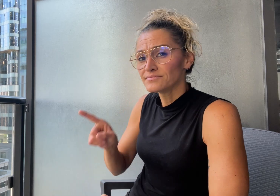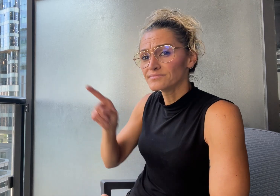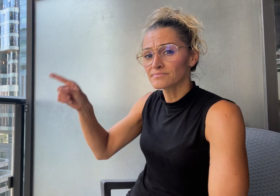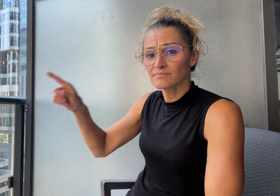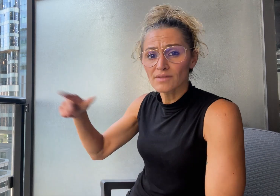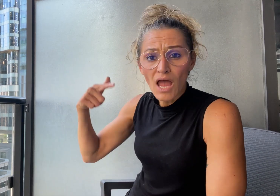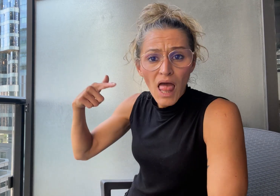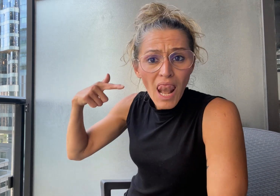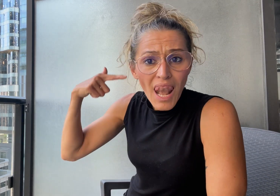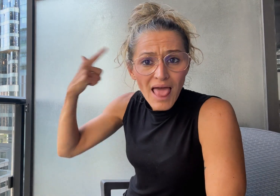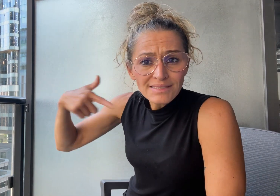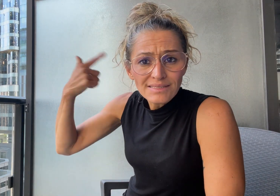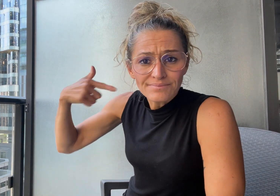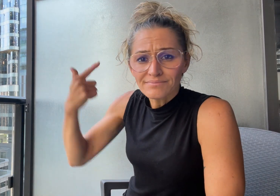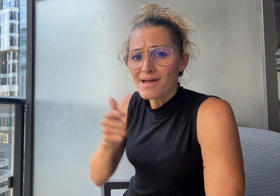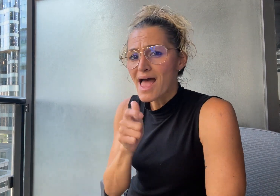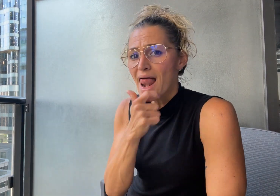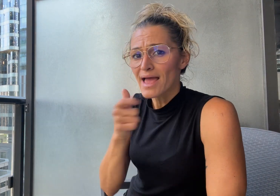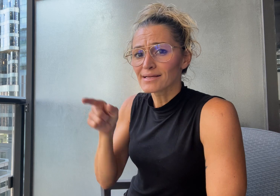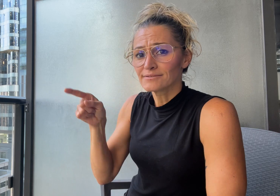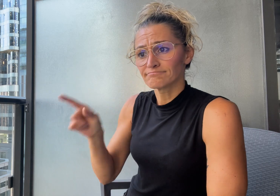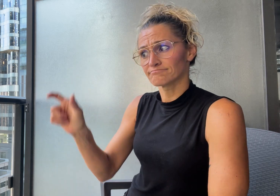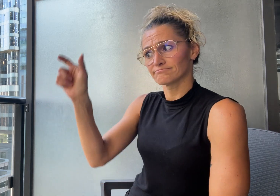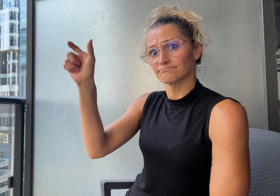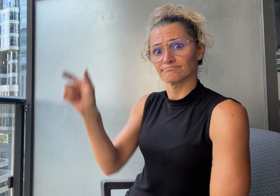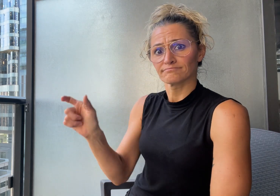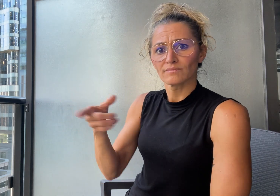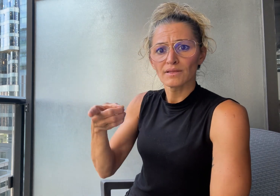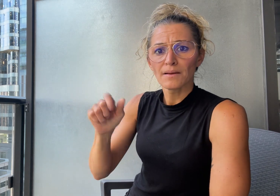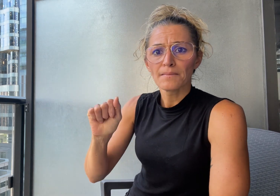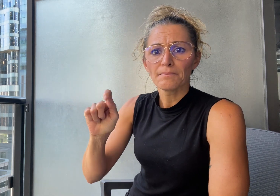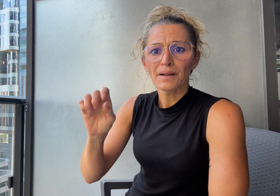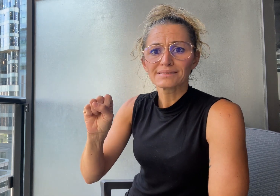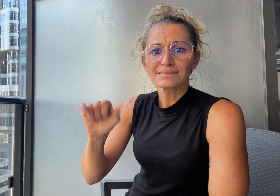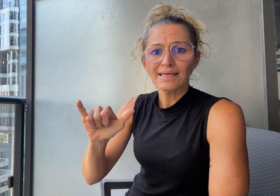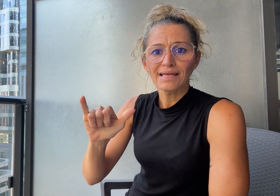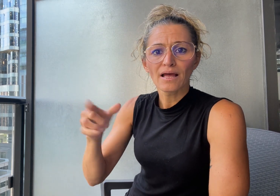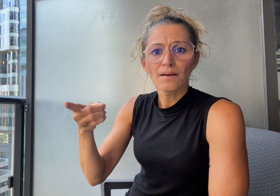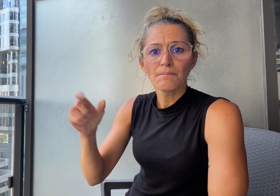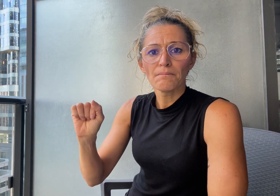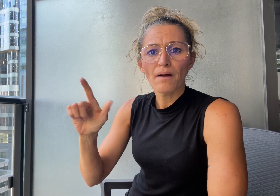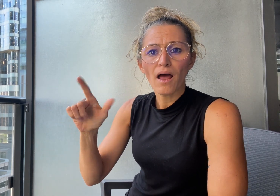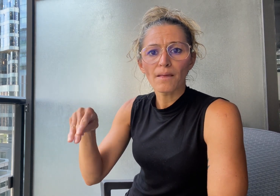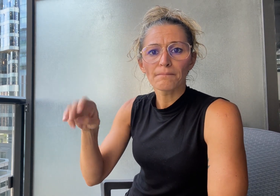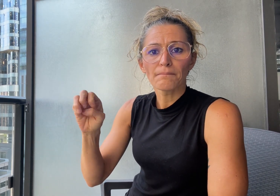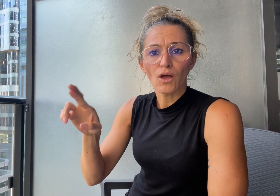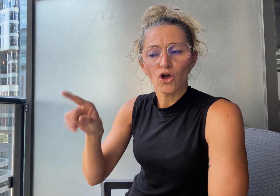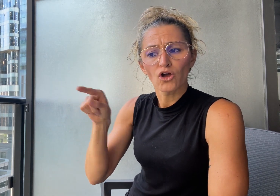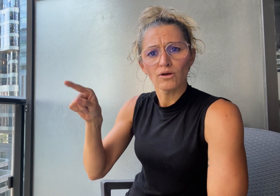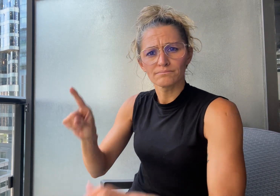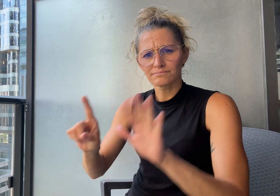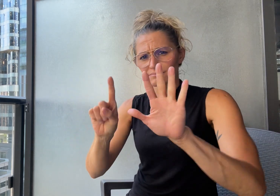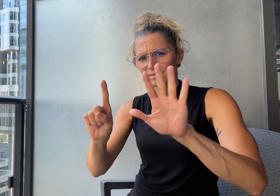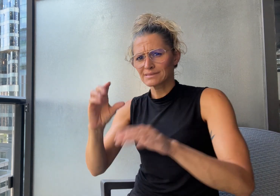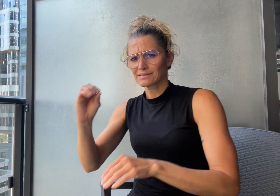Patsy Palmer, a 60-year-old Deaf woman was in the Royal